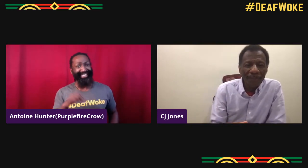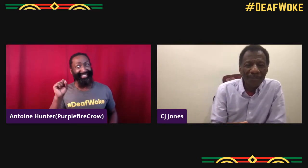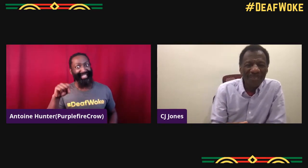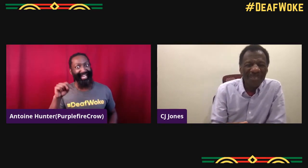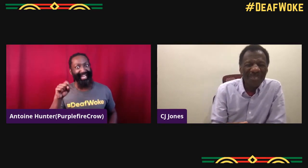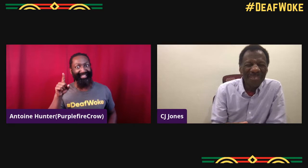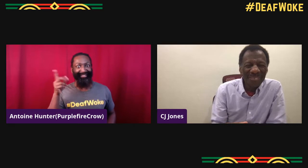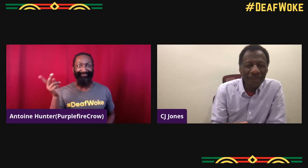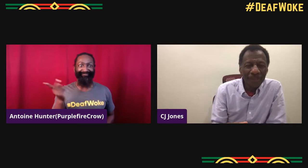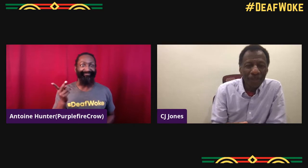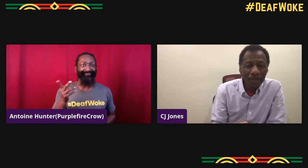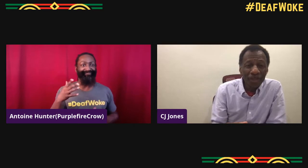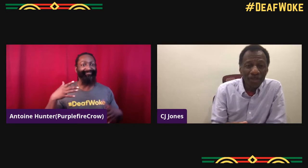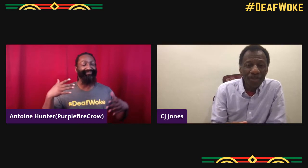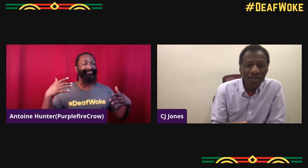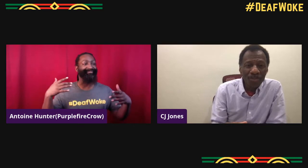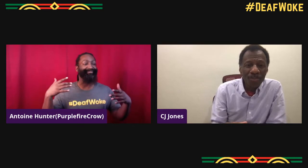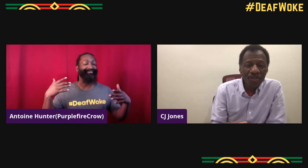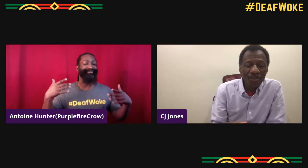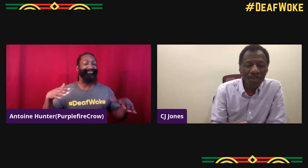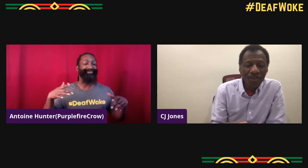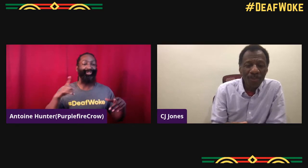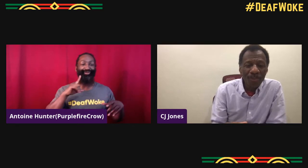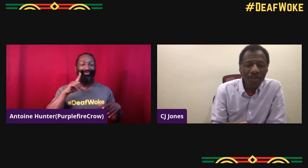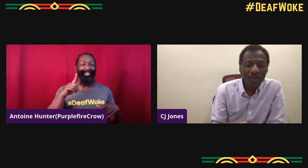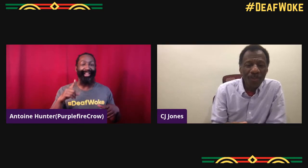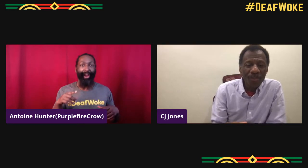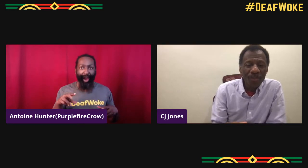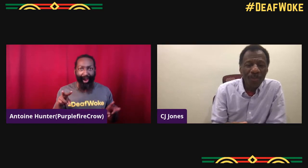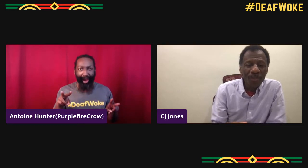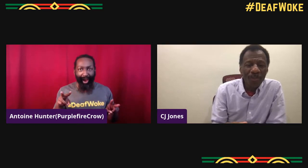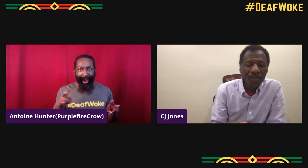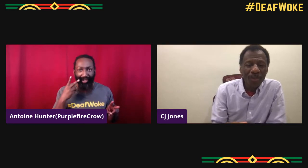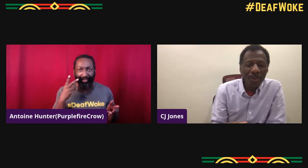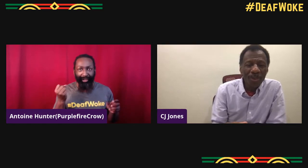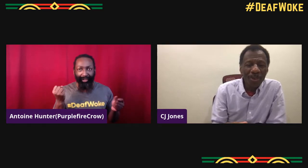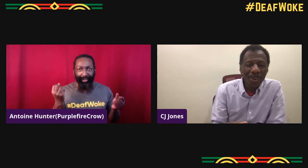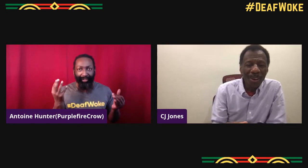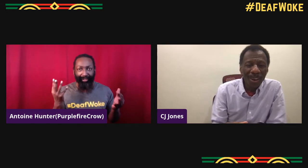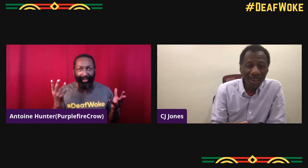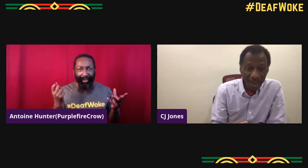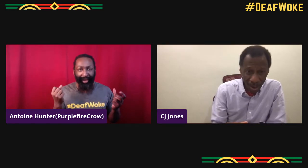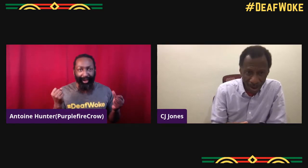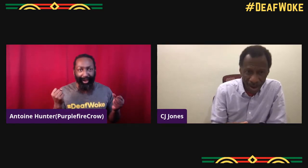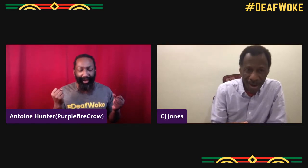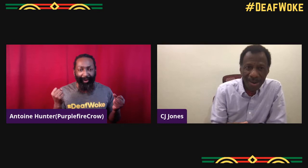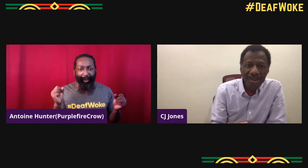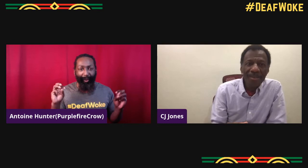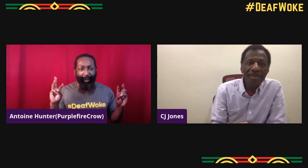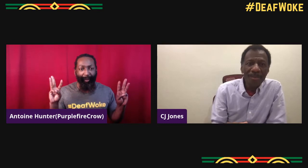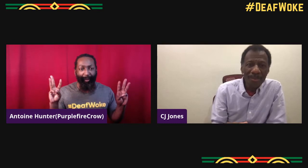I just wanted to make sure I was spelling it. So that was amazing.